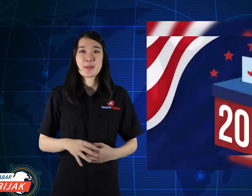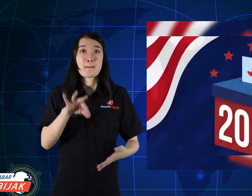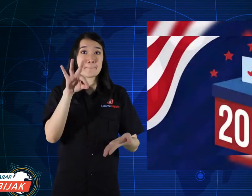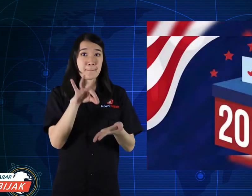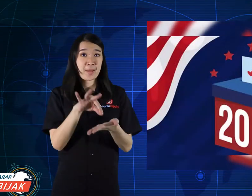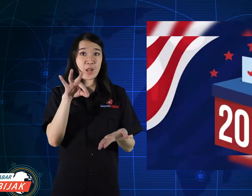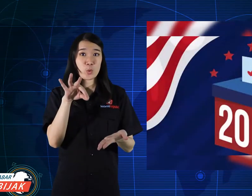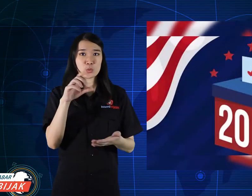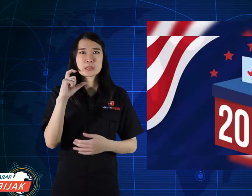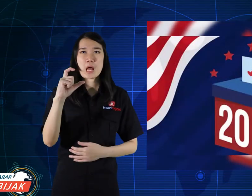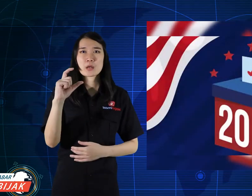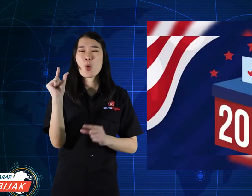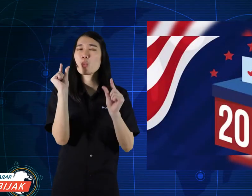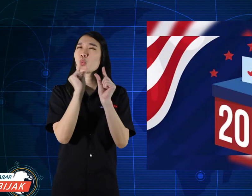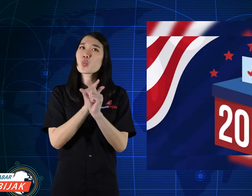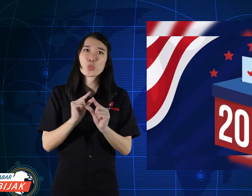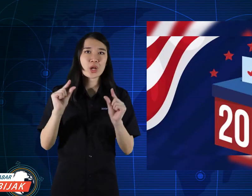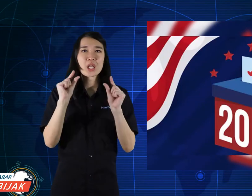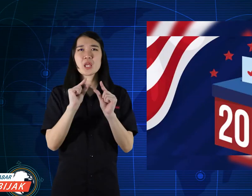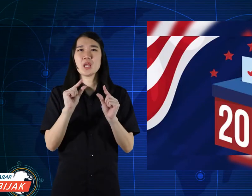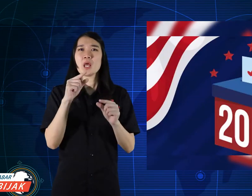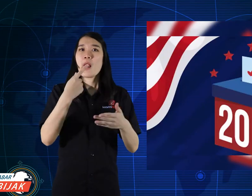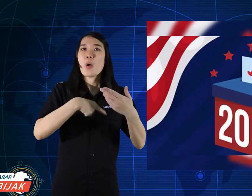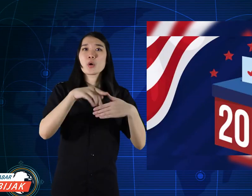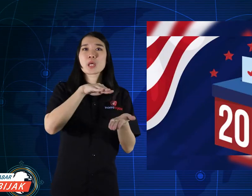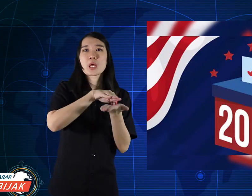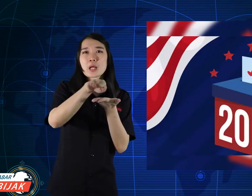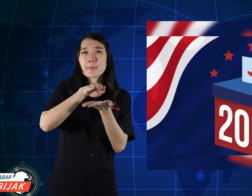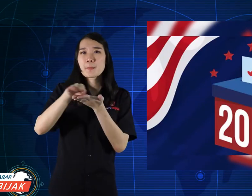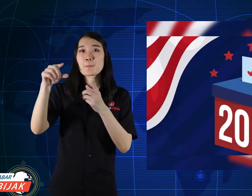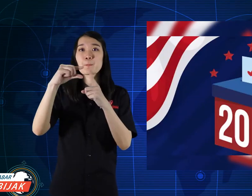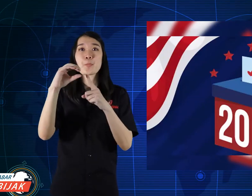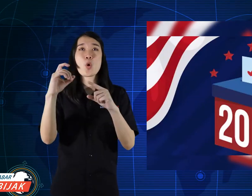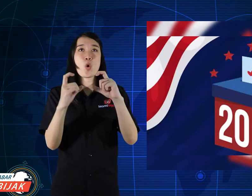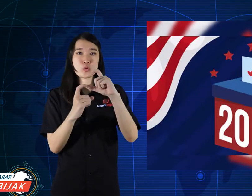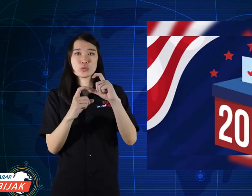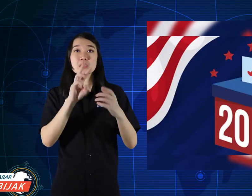Elections do this in a unique way. Sent by post.